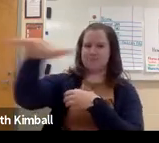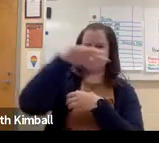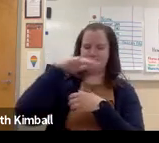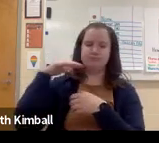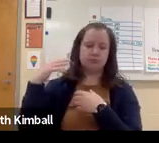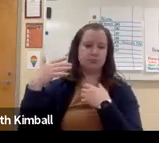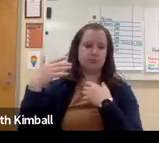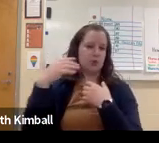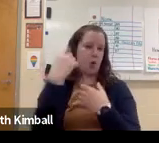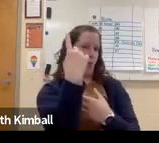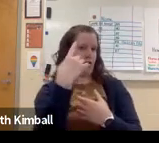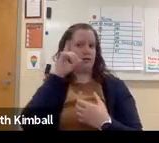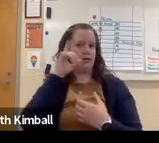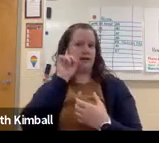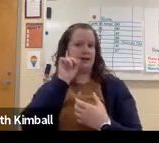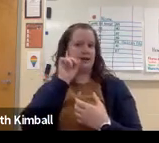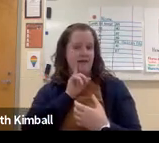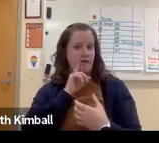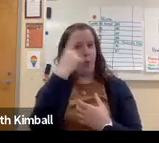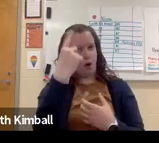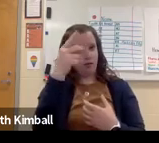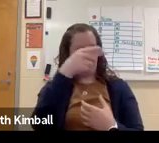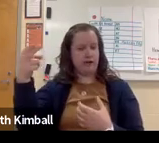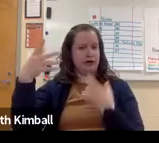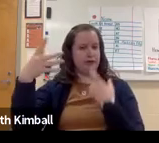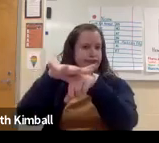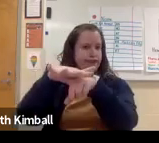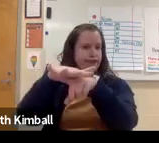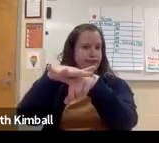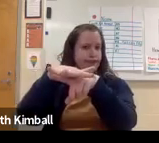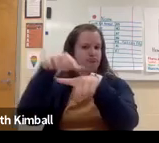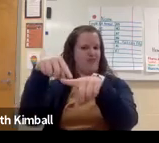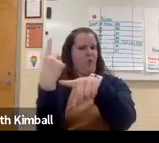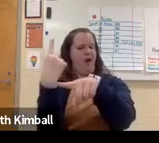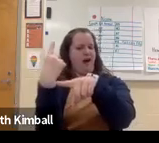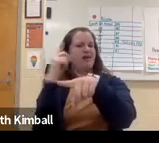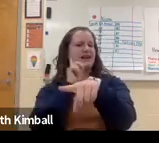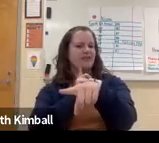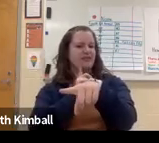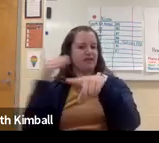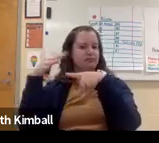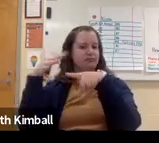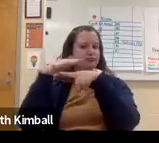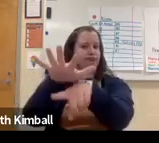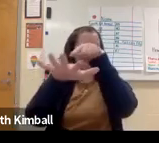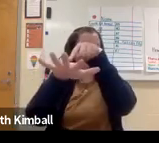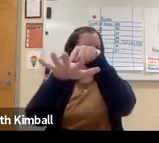But typically, there is one deaf student or one deaf or hard of hearing student mainstreamed